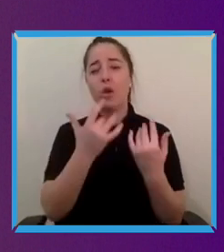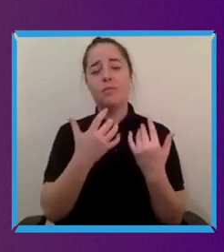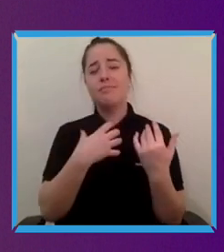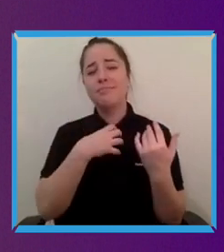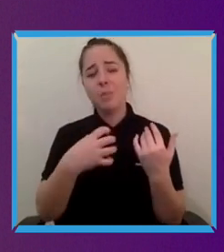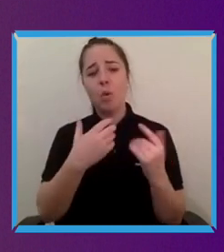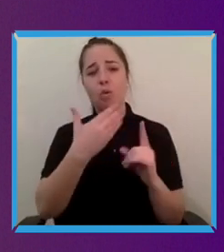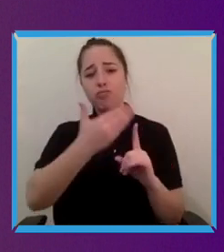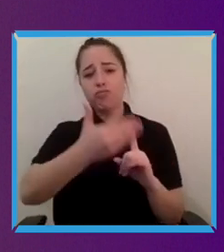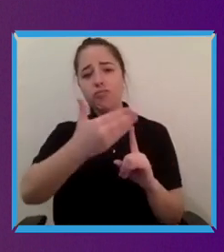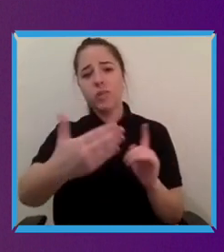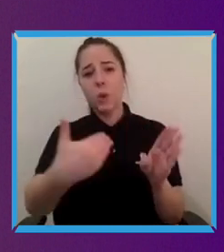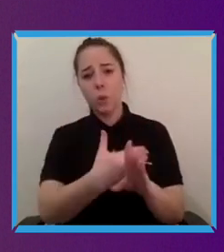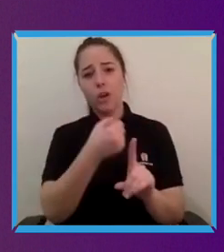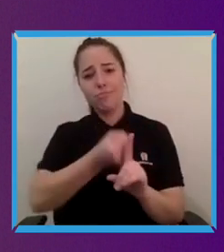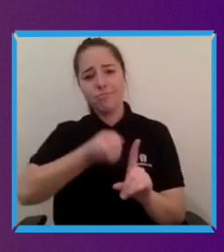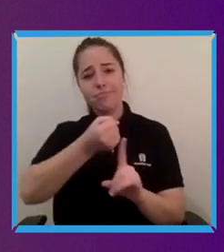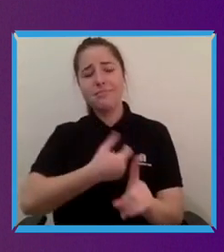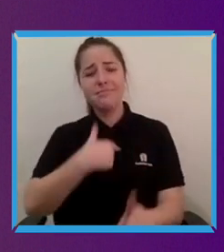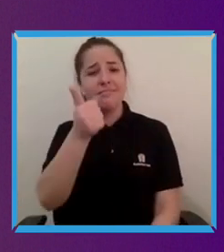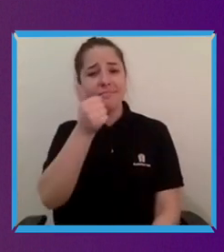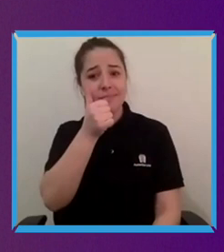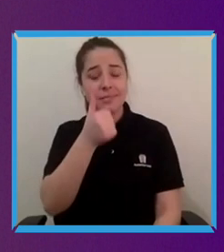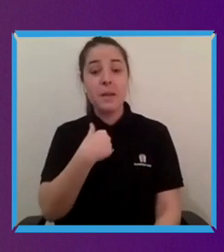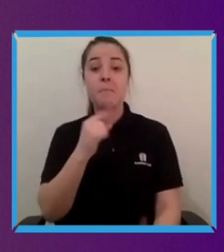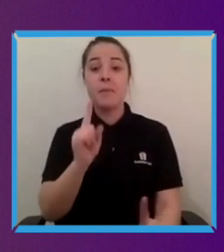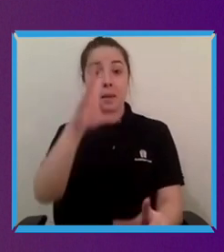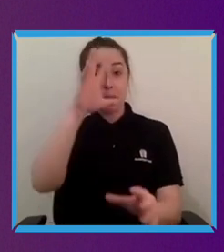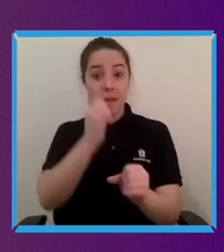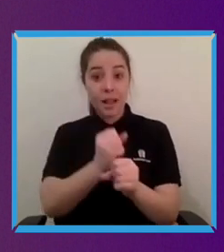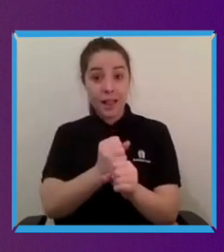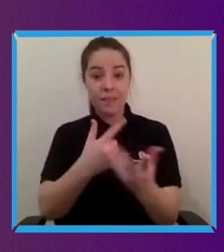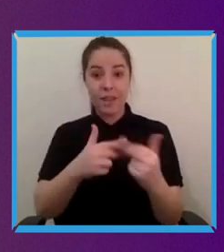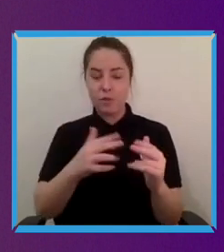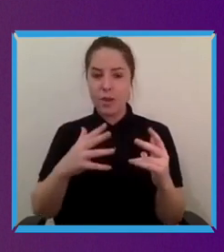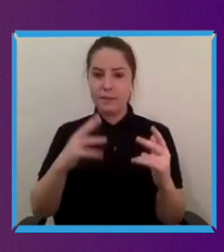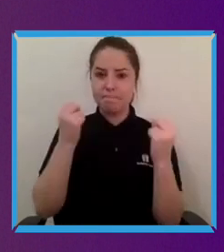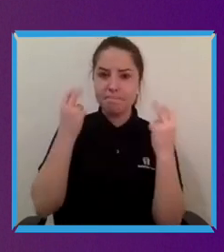and we believe that conversations like these, brave conversations